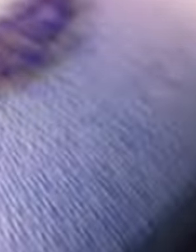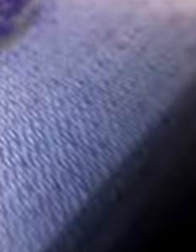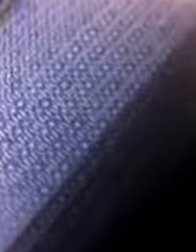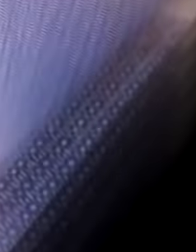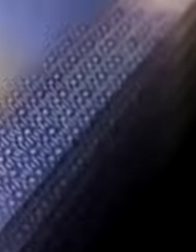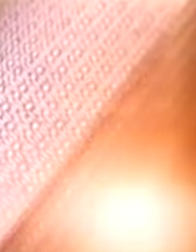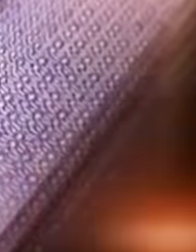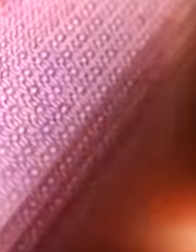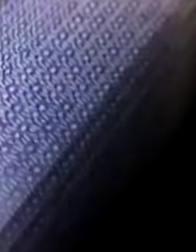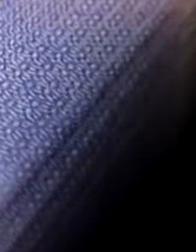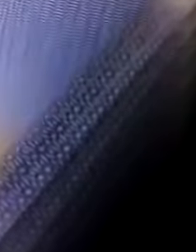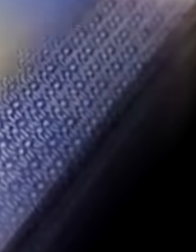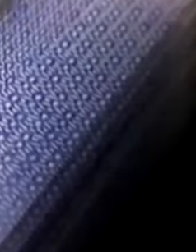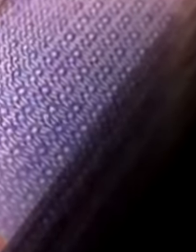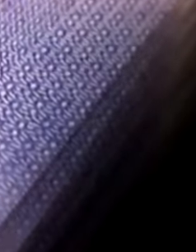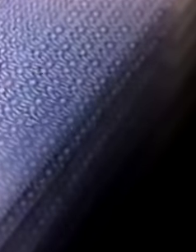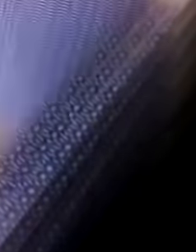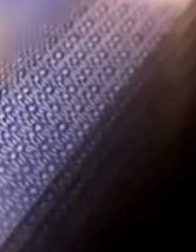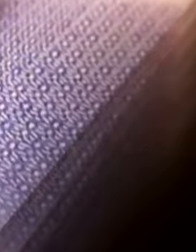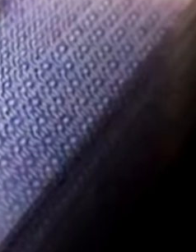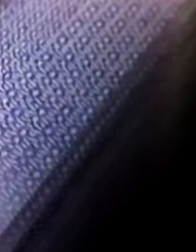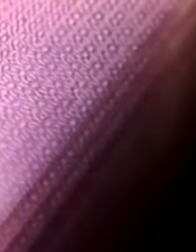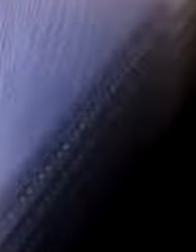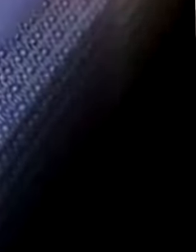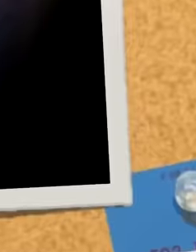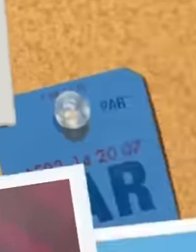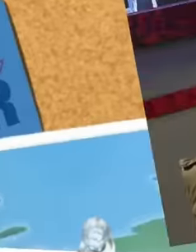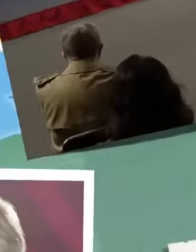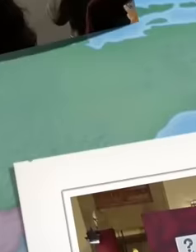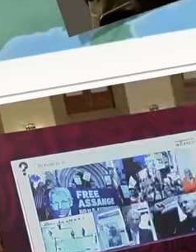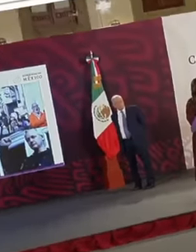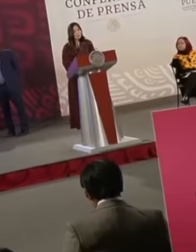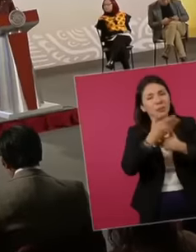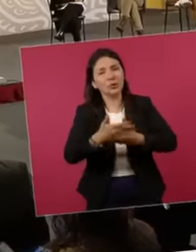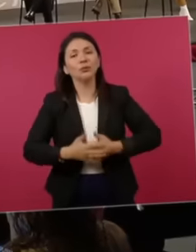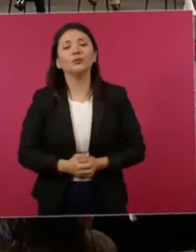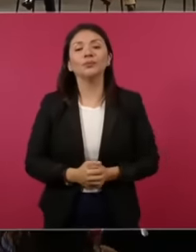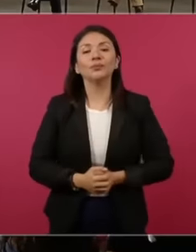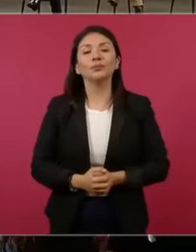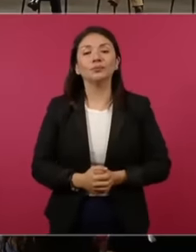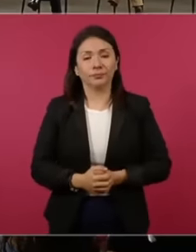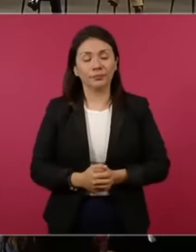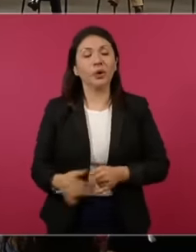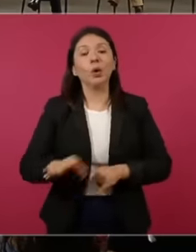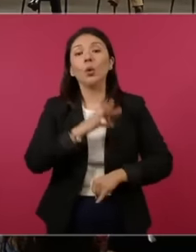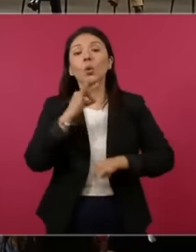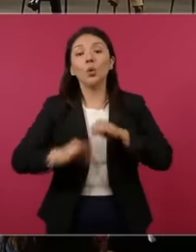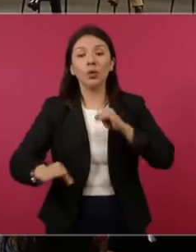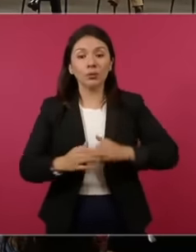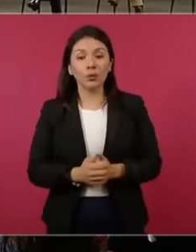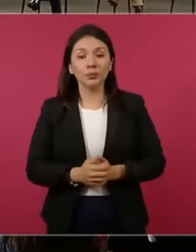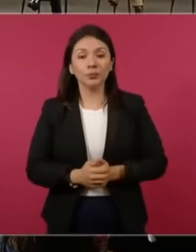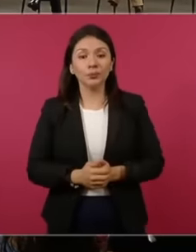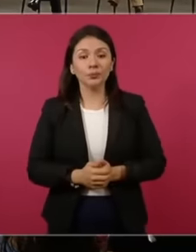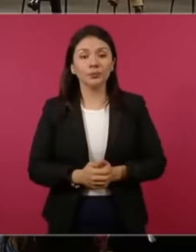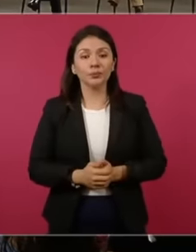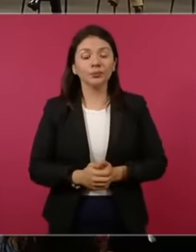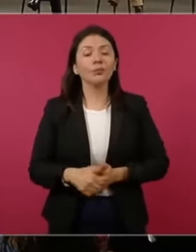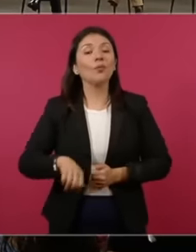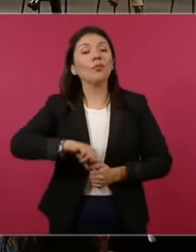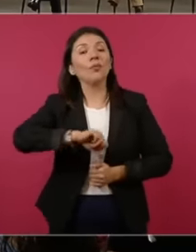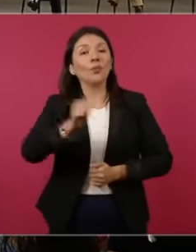financial problems in the morning. Finally, we present the infodemic collaboration dedicated to the campaign